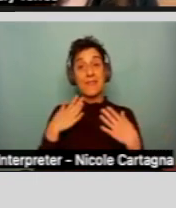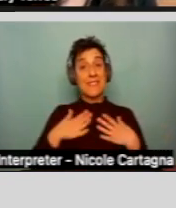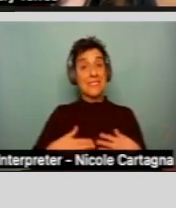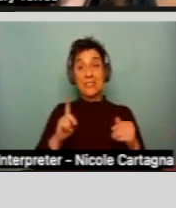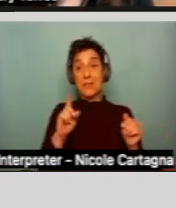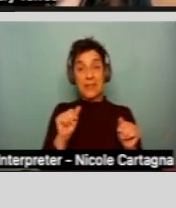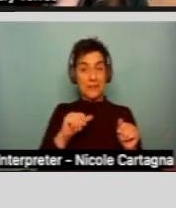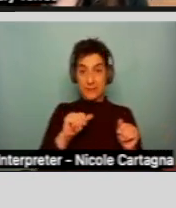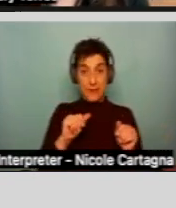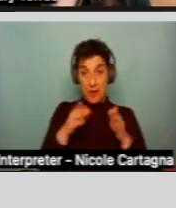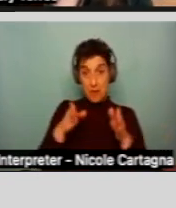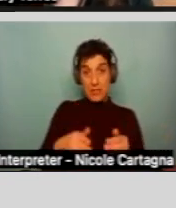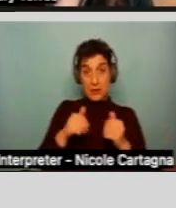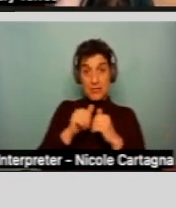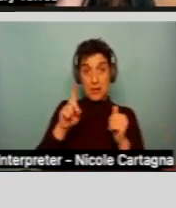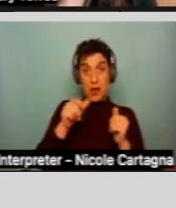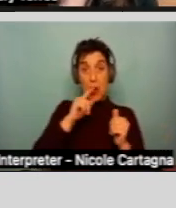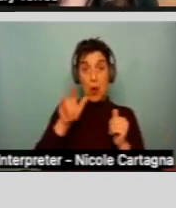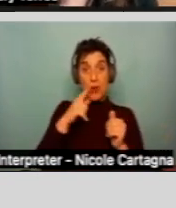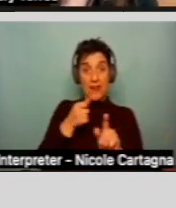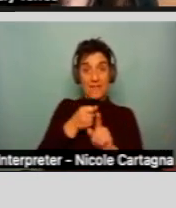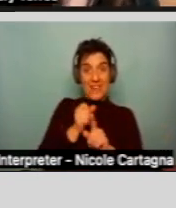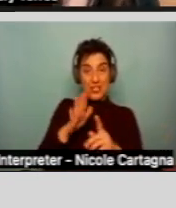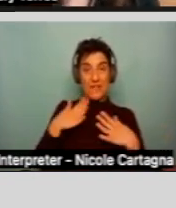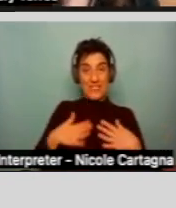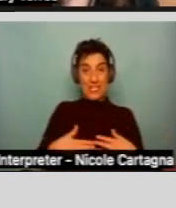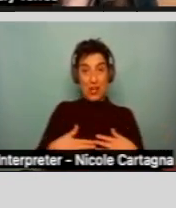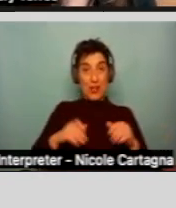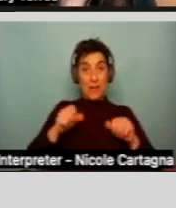person with a disability that only affects their physical abilities is not eligible.